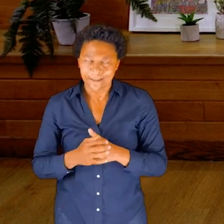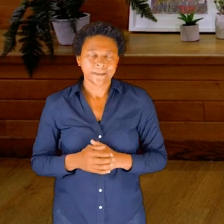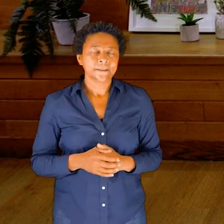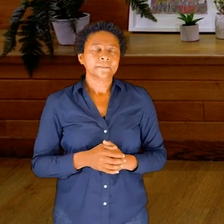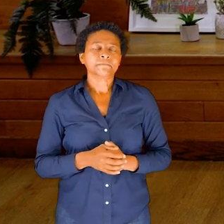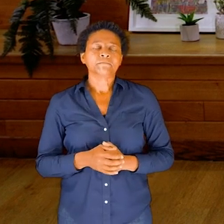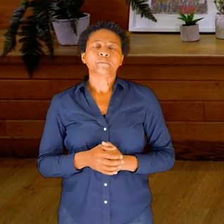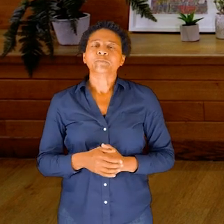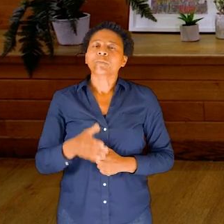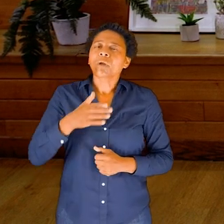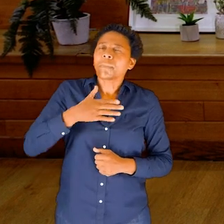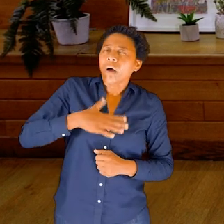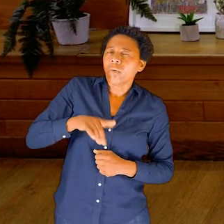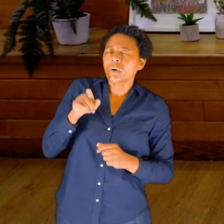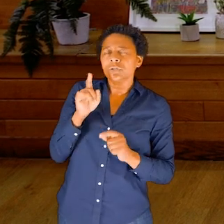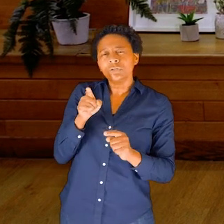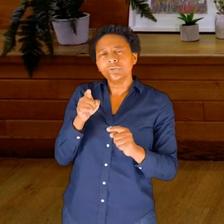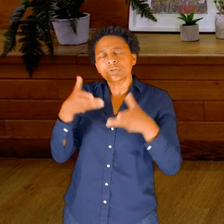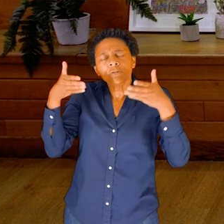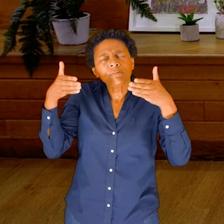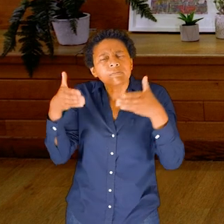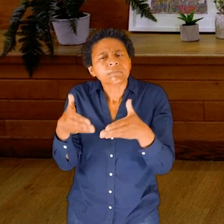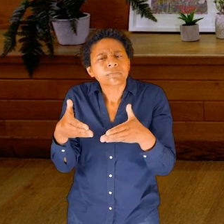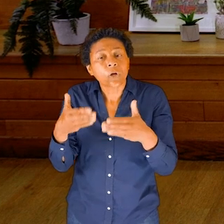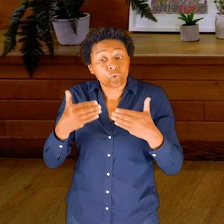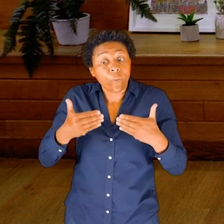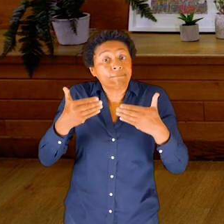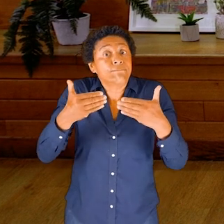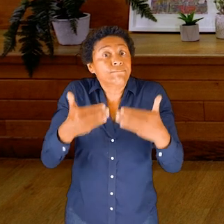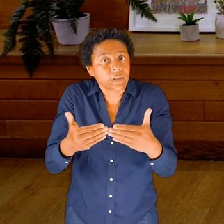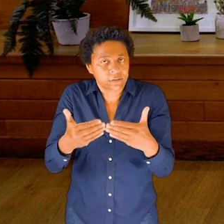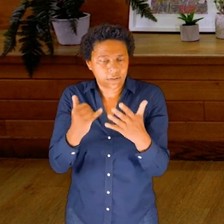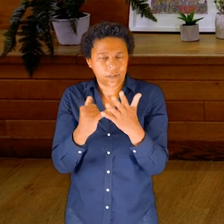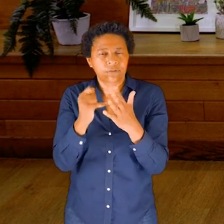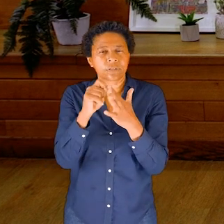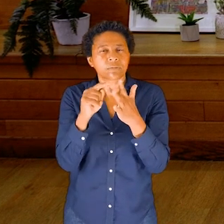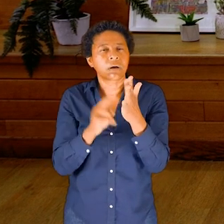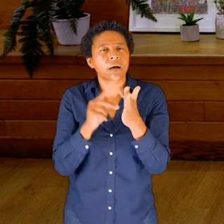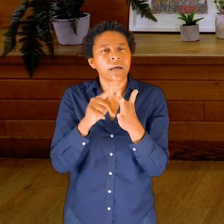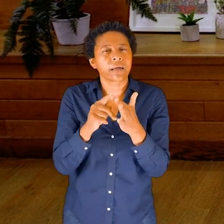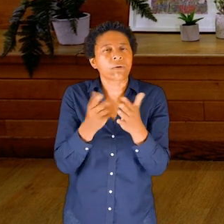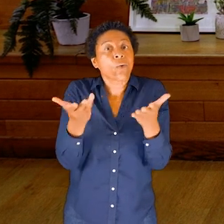But I want to bring some tension to the front of the spine, right in the centre of the body.